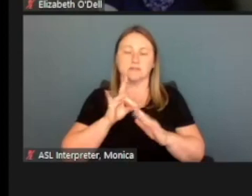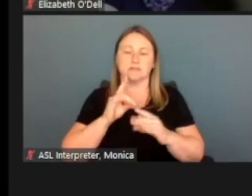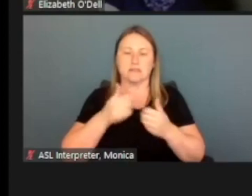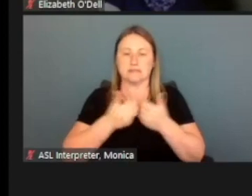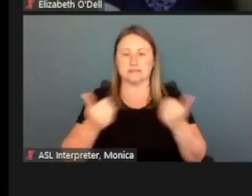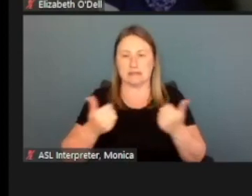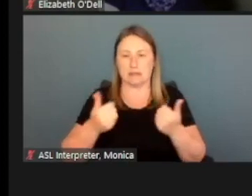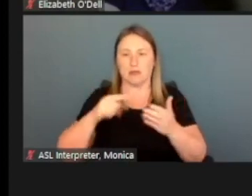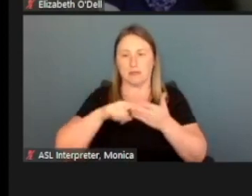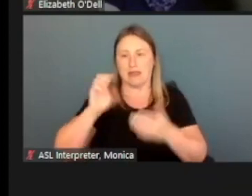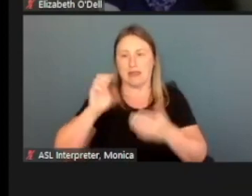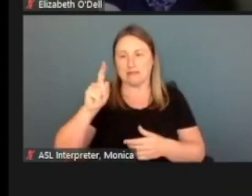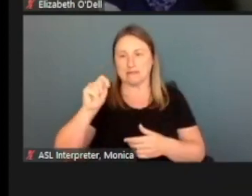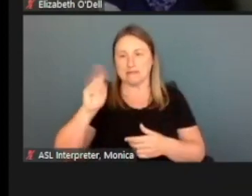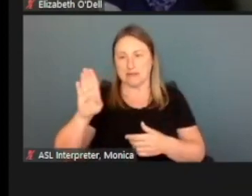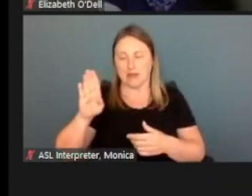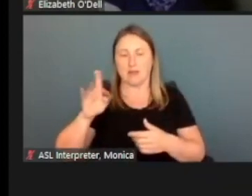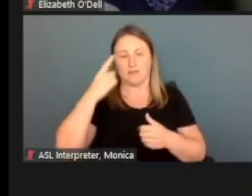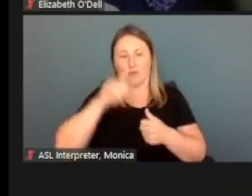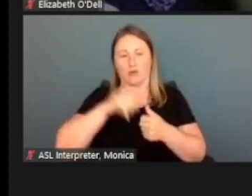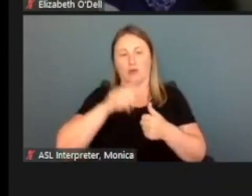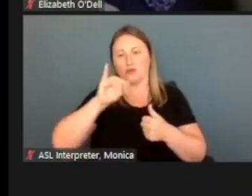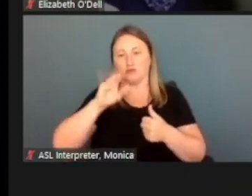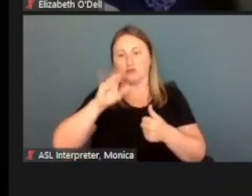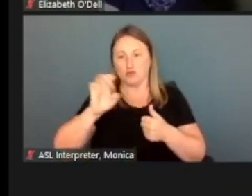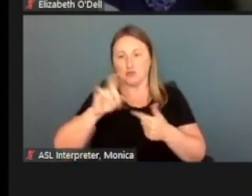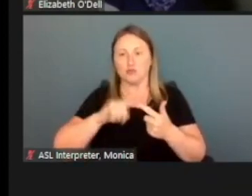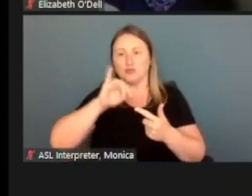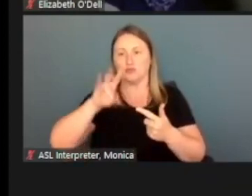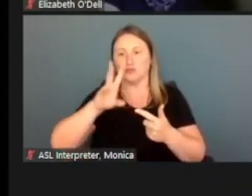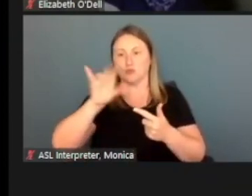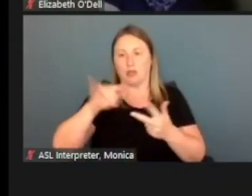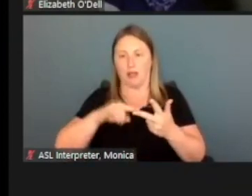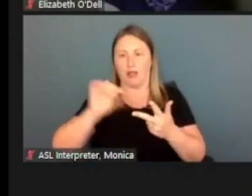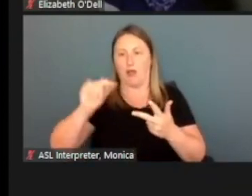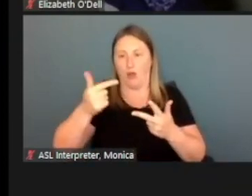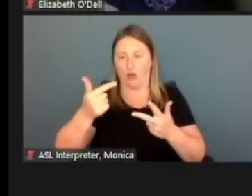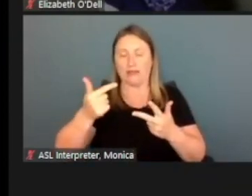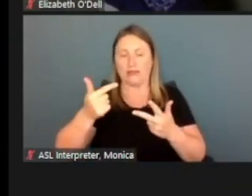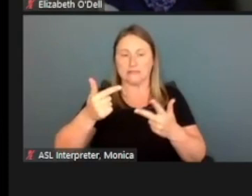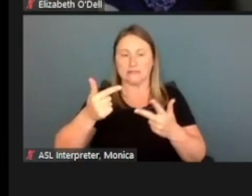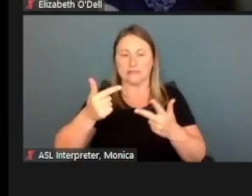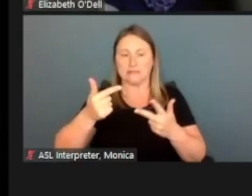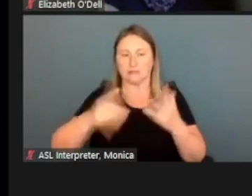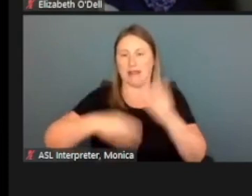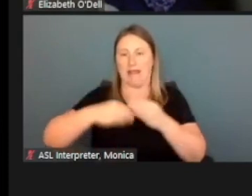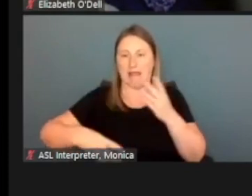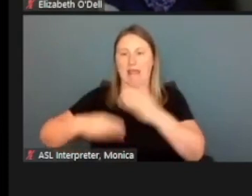One for June, one for July, one for August. I add those here. I can keep adding more files